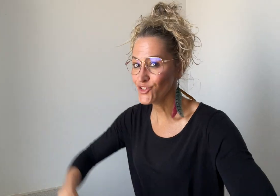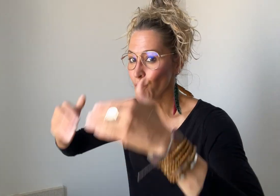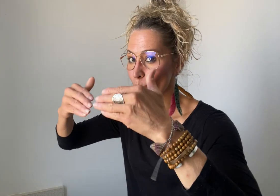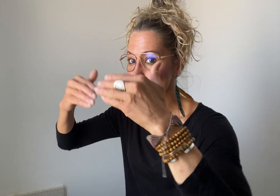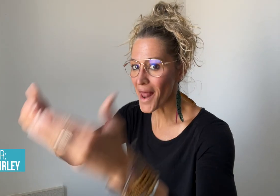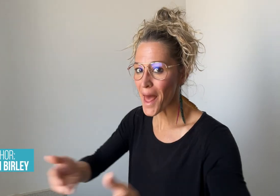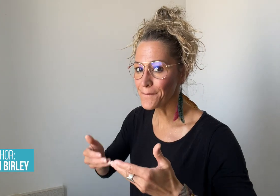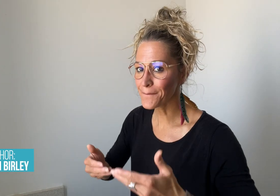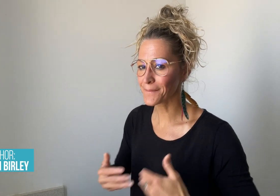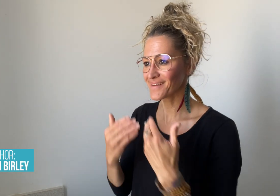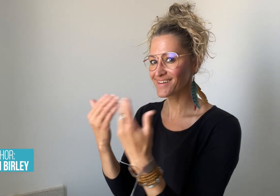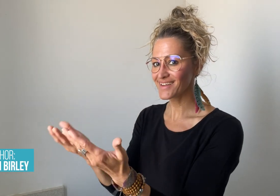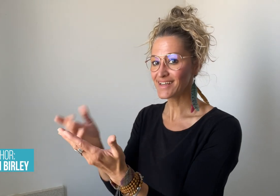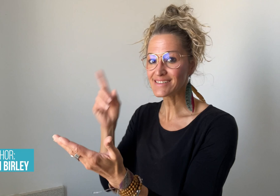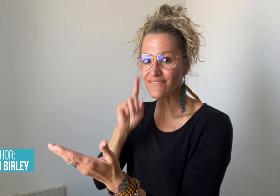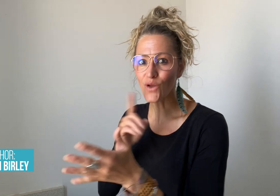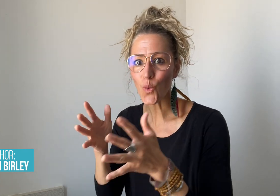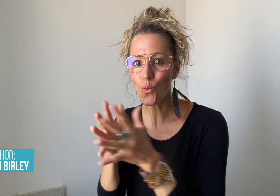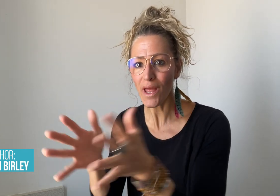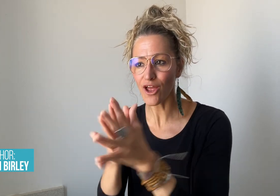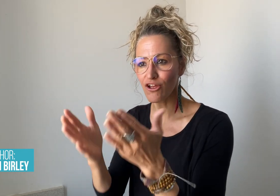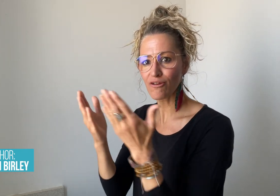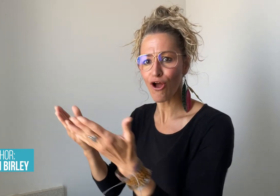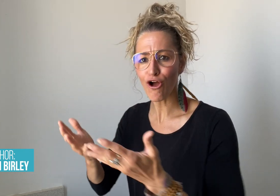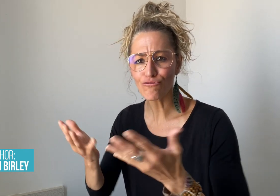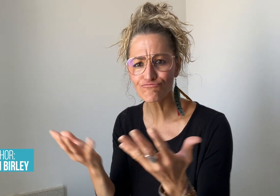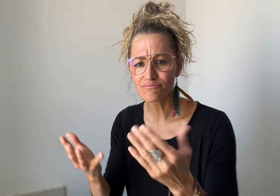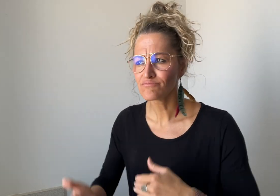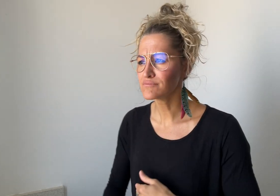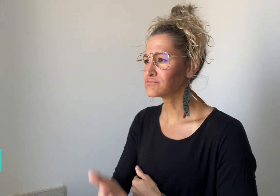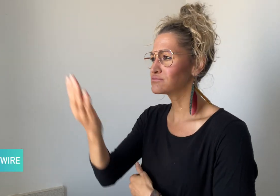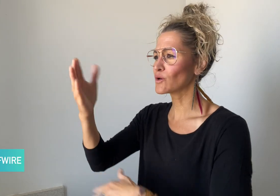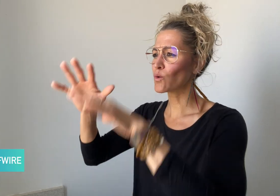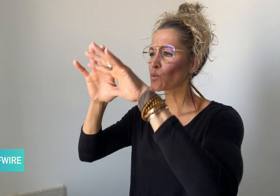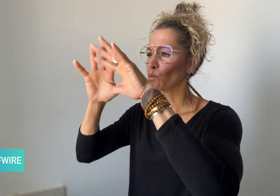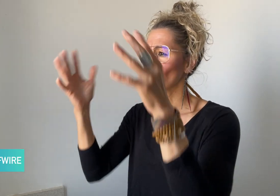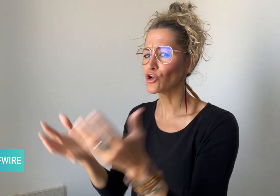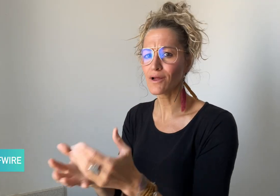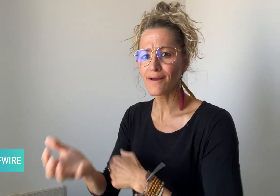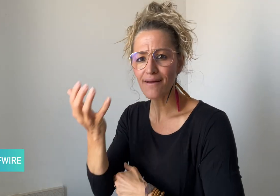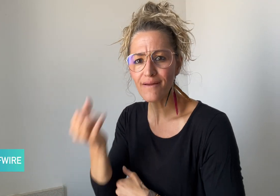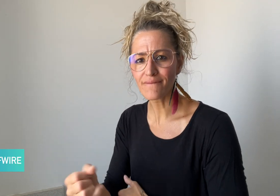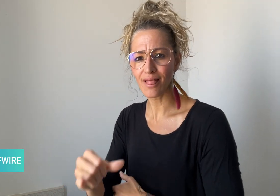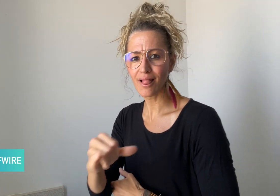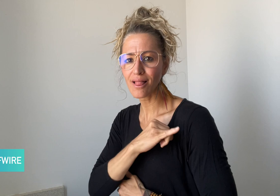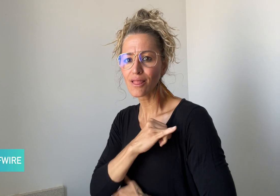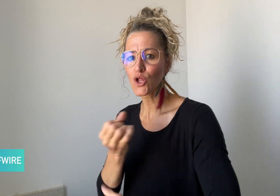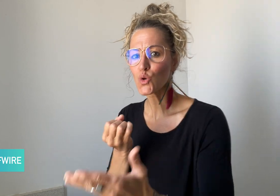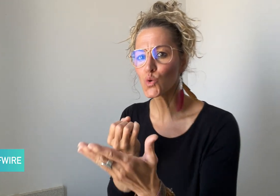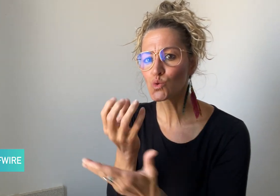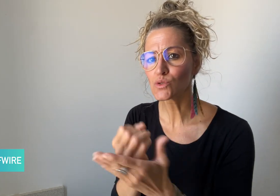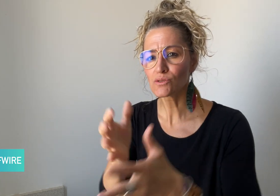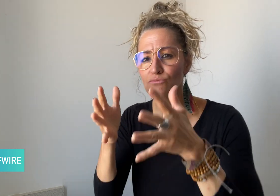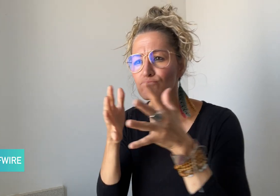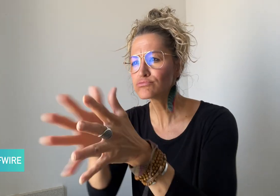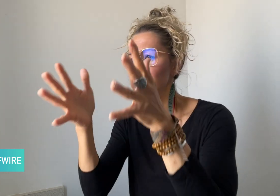Welcome to DeafWire where we share interesting news stories